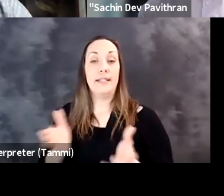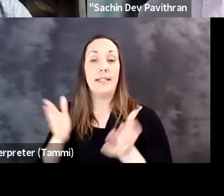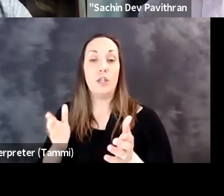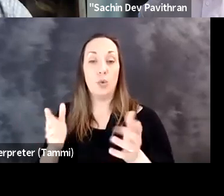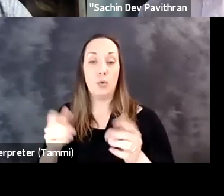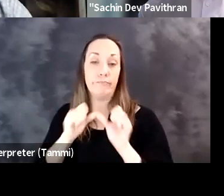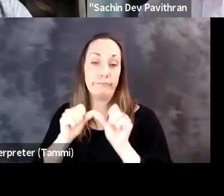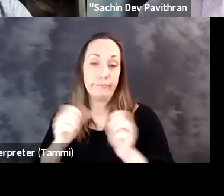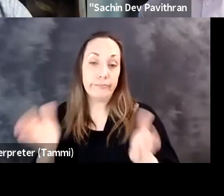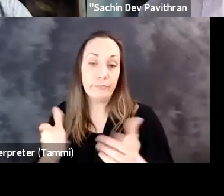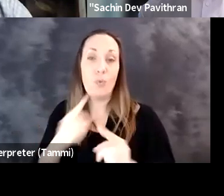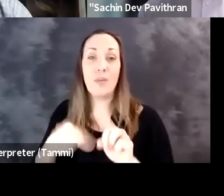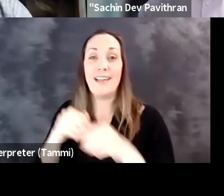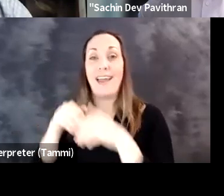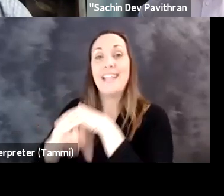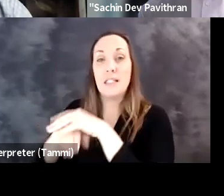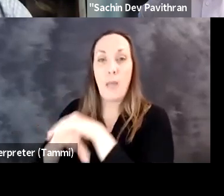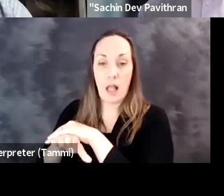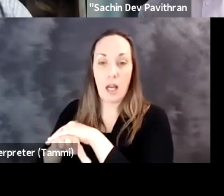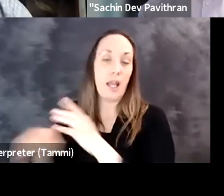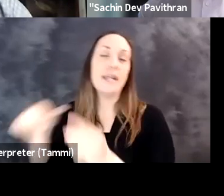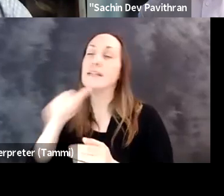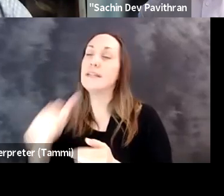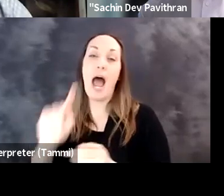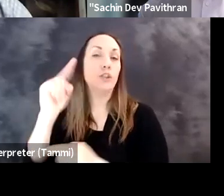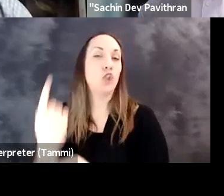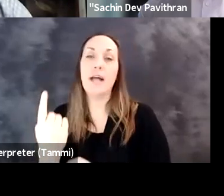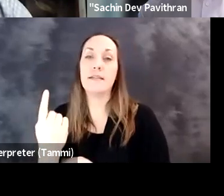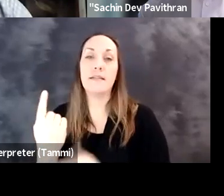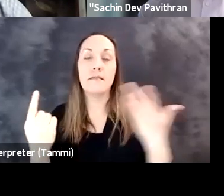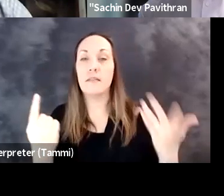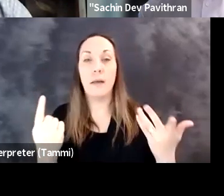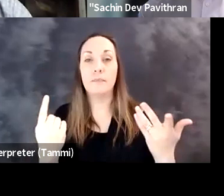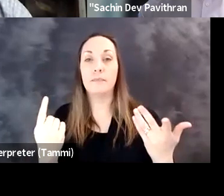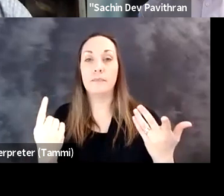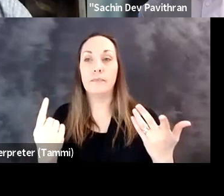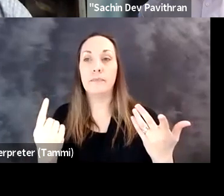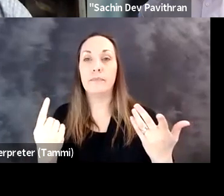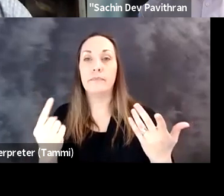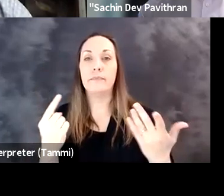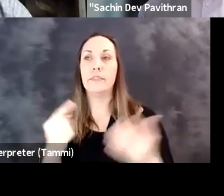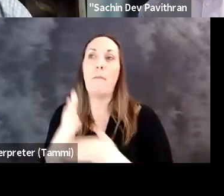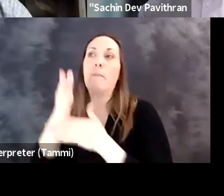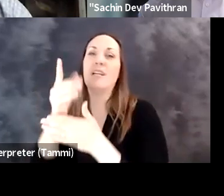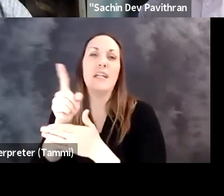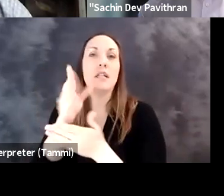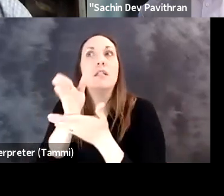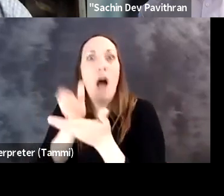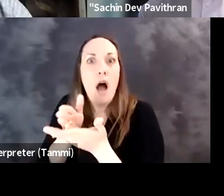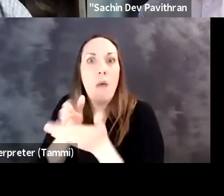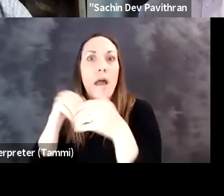know, one of the things that we continue to push for is when we say